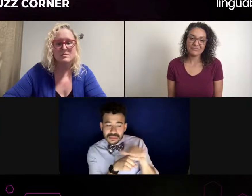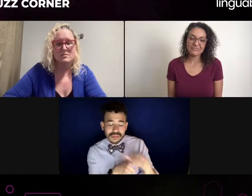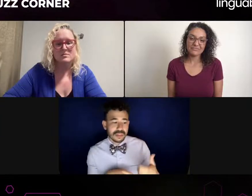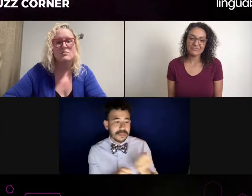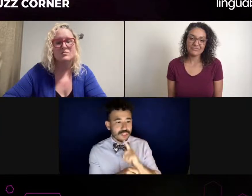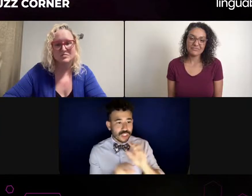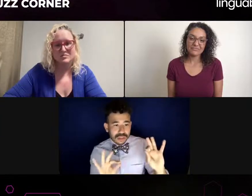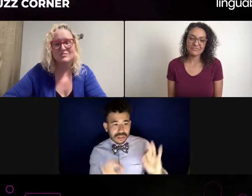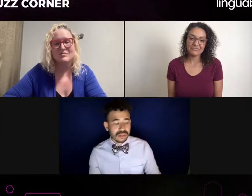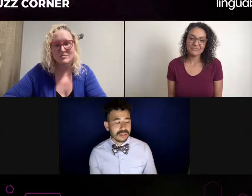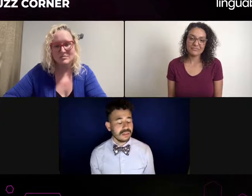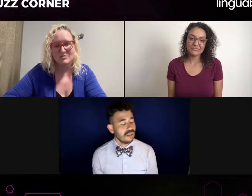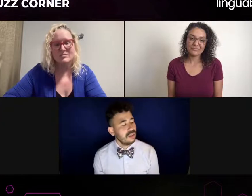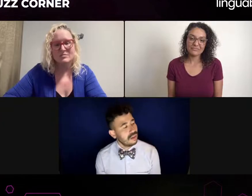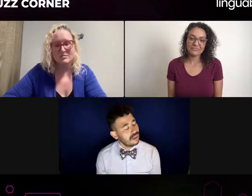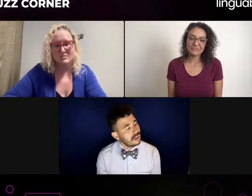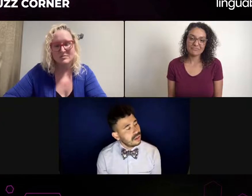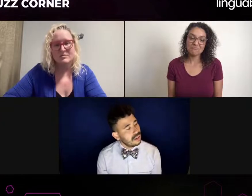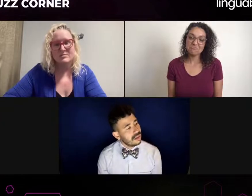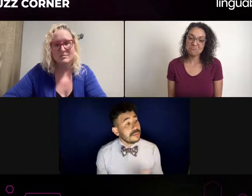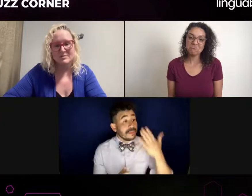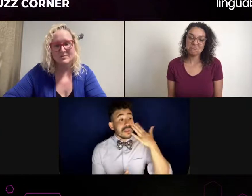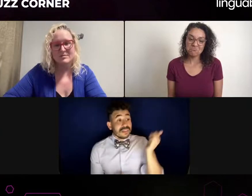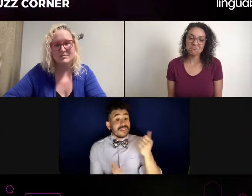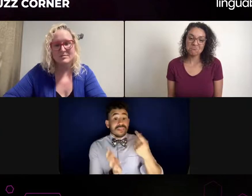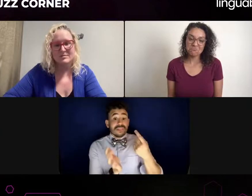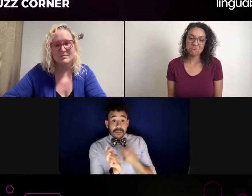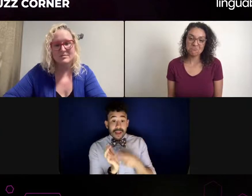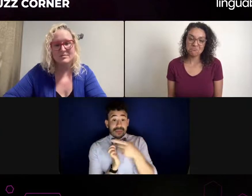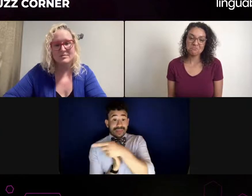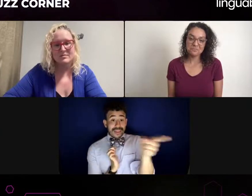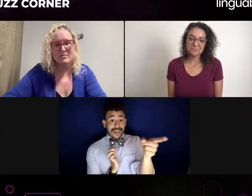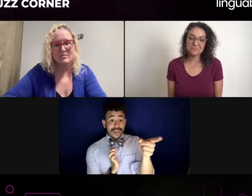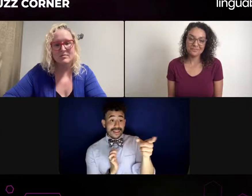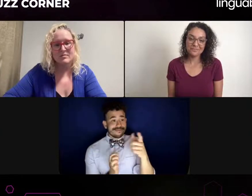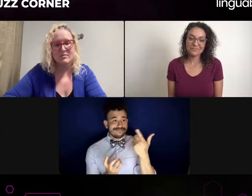because in New York, you know, it's hard to have everything in one as an interpreter.